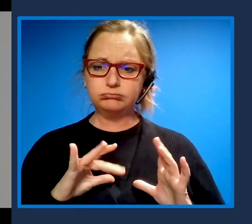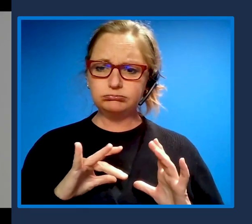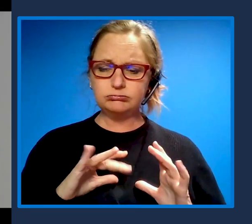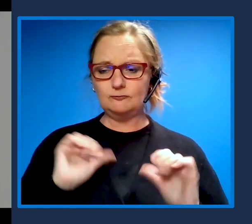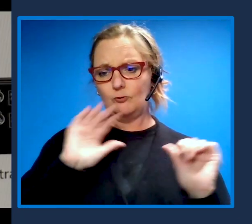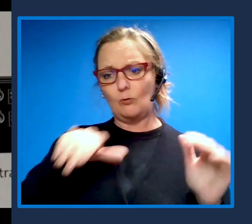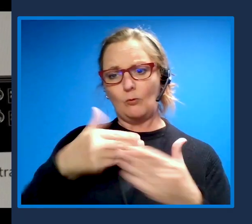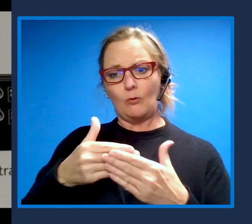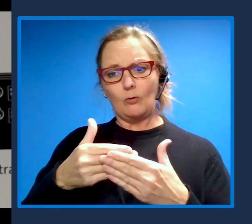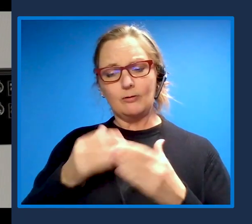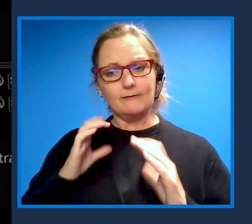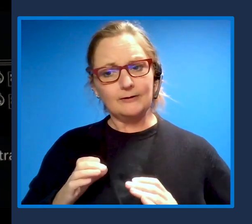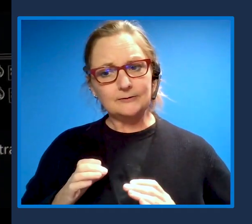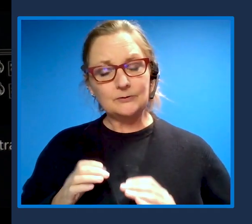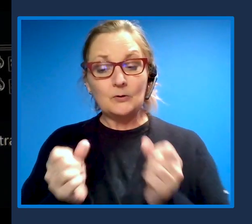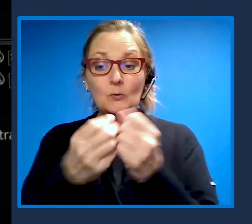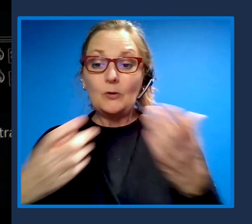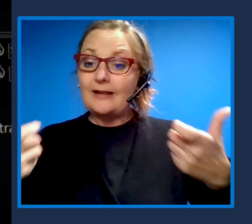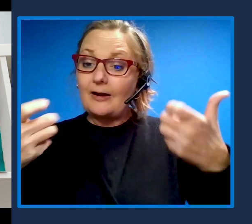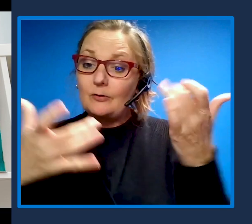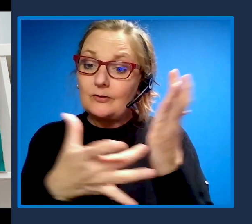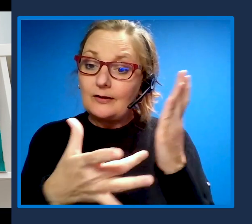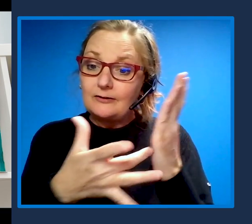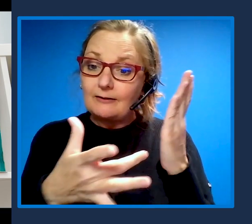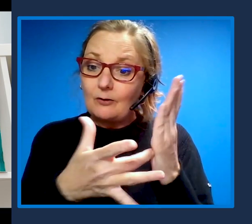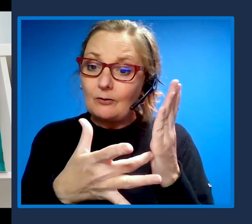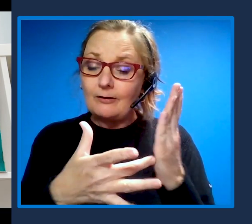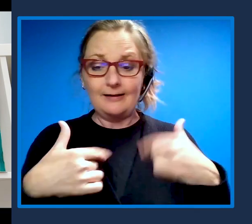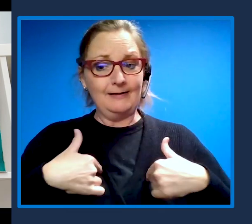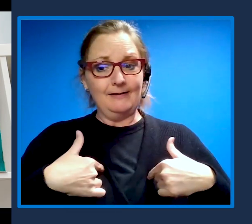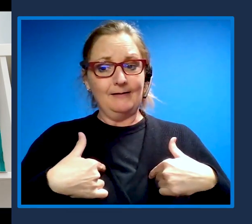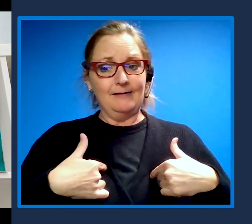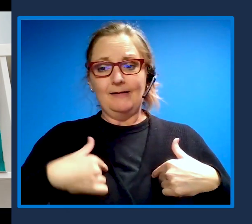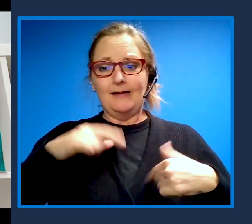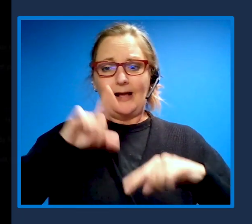Without the tech I don't think I'll be functioning as I can today.